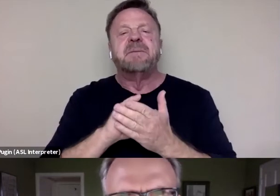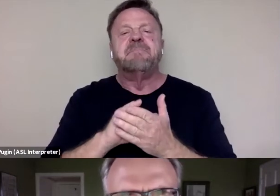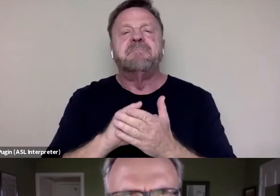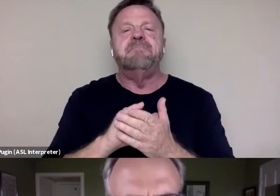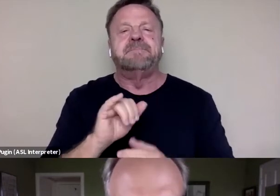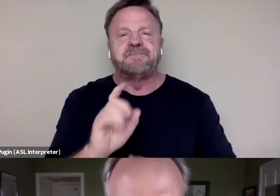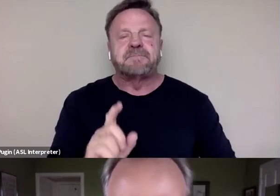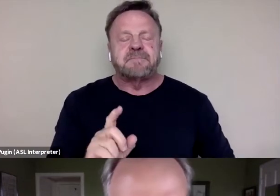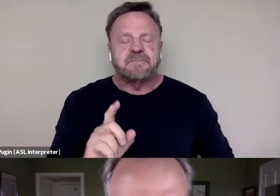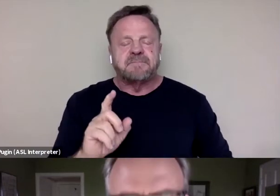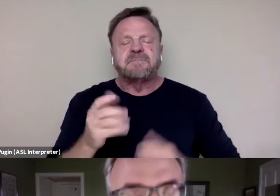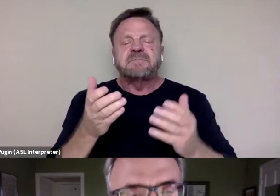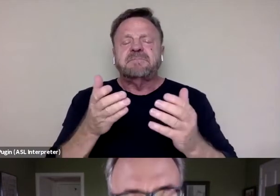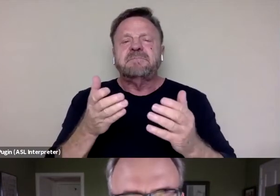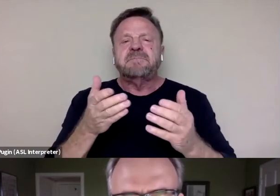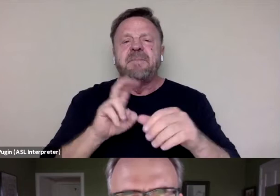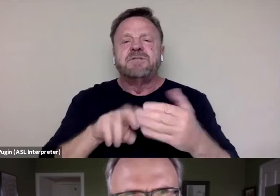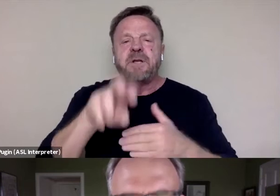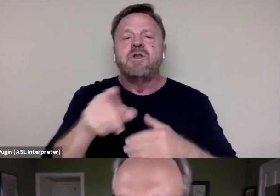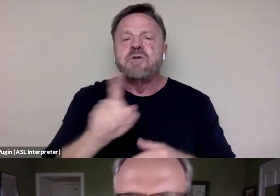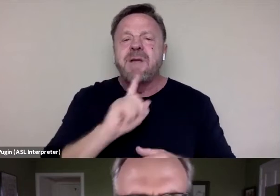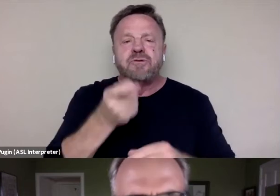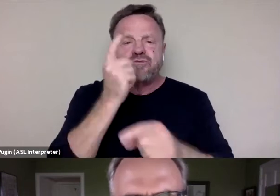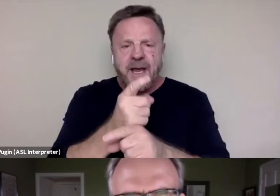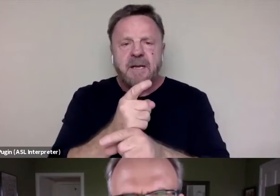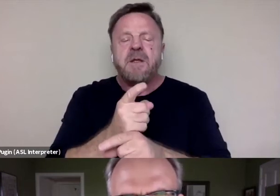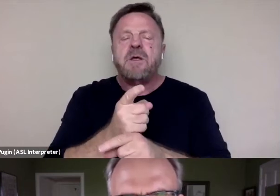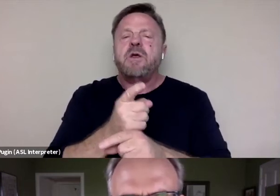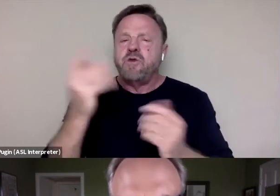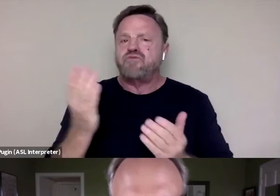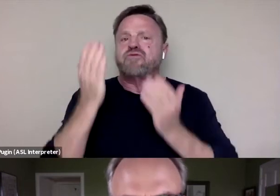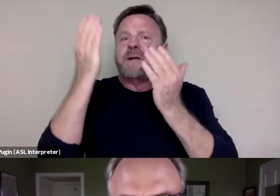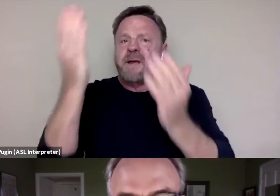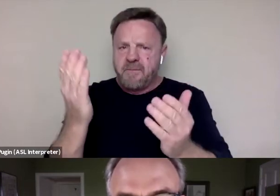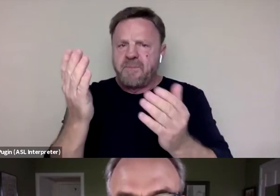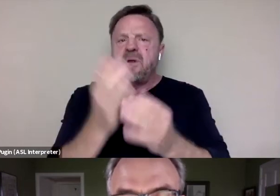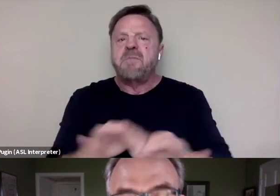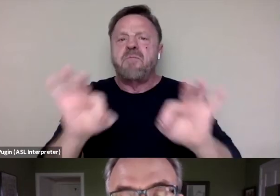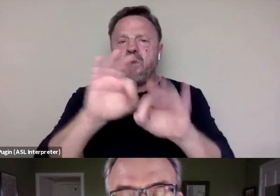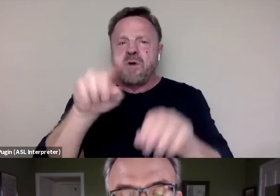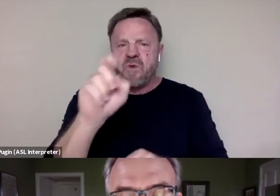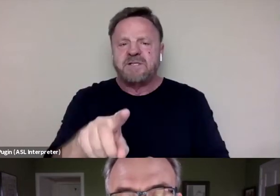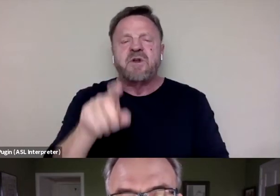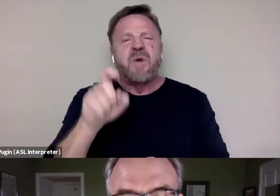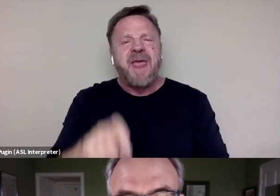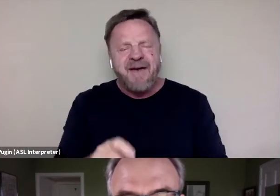Let me just jump in. You're absolutely right. I mean, I think you raise a very important question. And I think we have to look why was Biden elected?